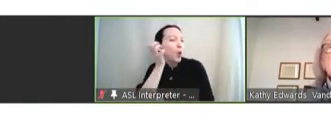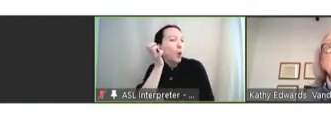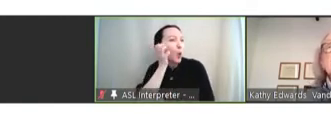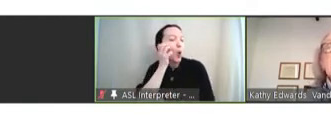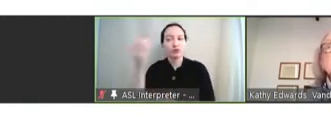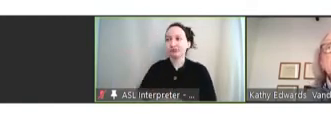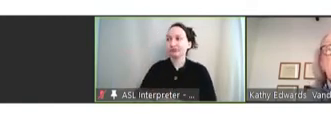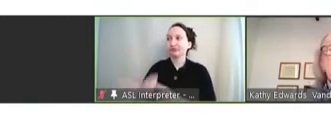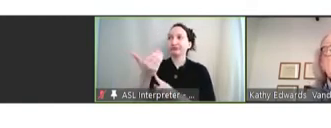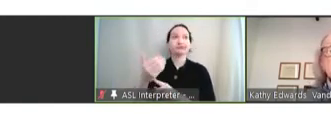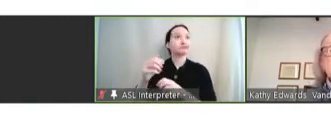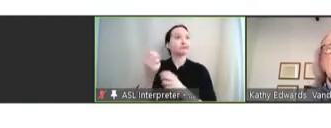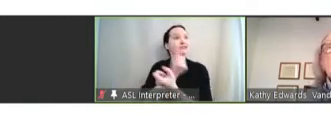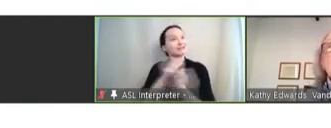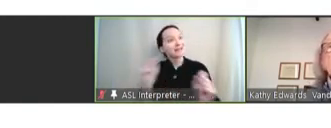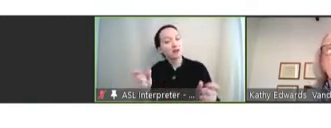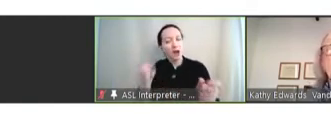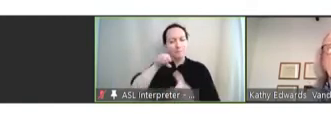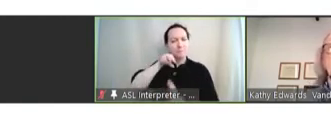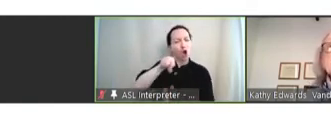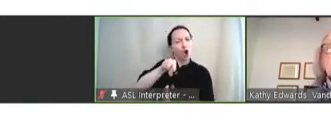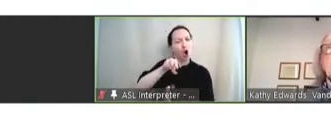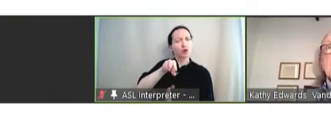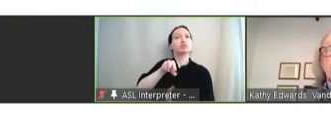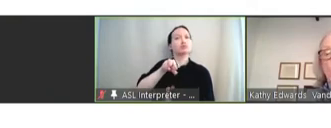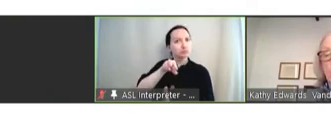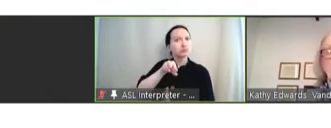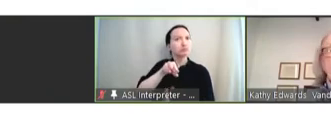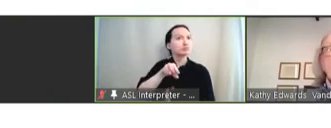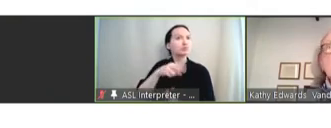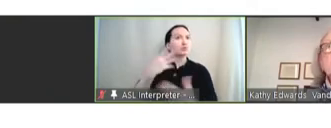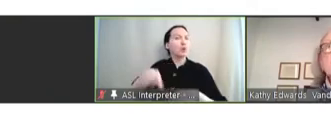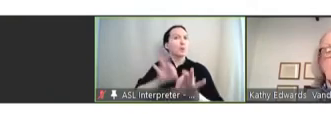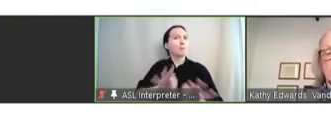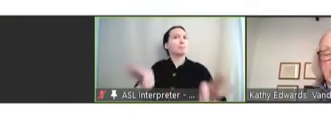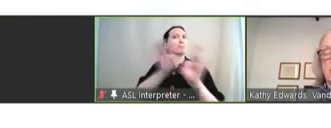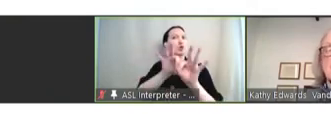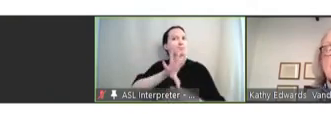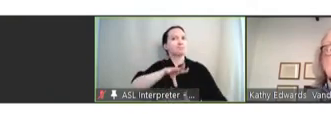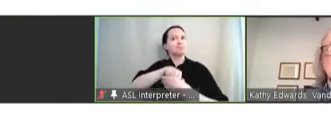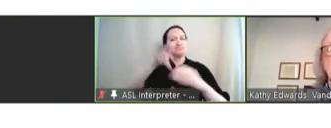safety and to monitor it really must be an important part of the picture. Next slide.